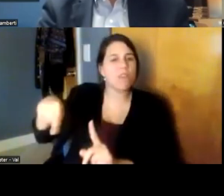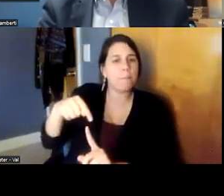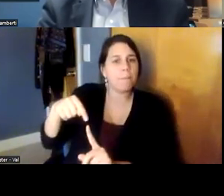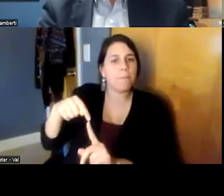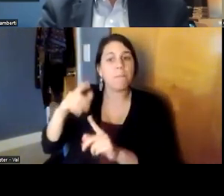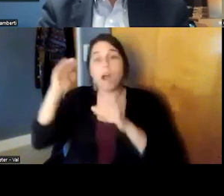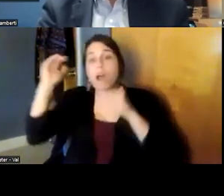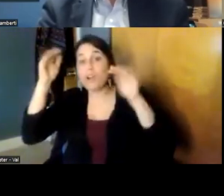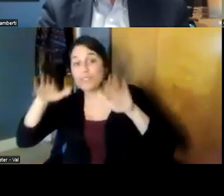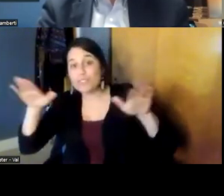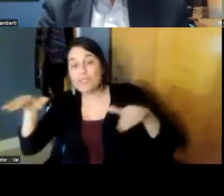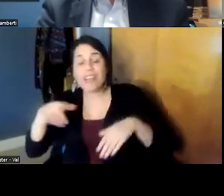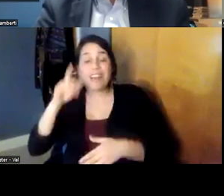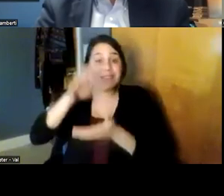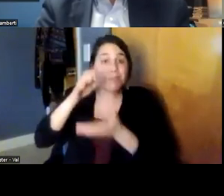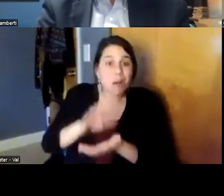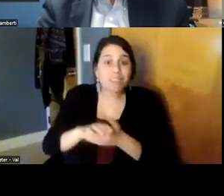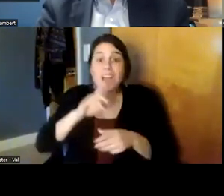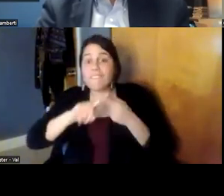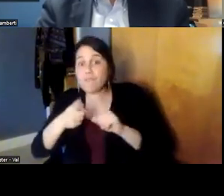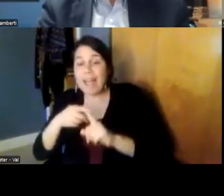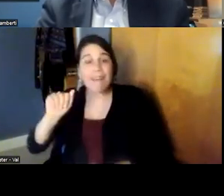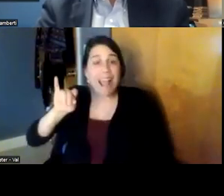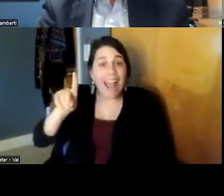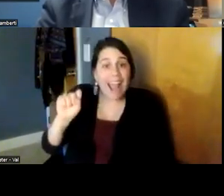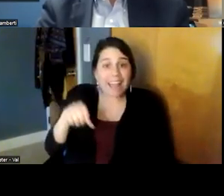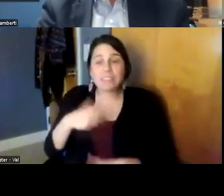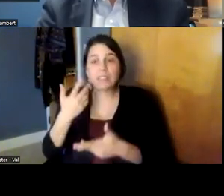spouses the friends the the aides that take care of them the people go in their homes with